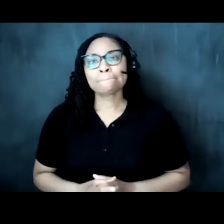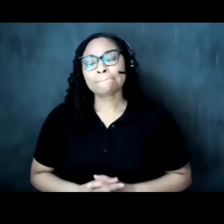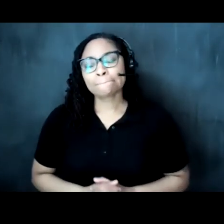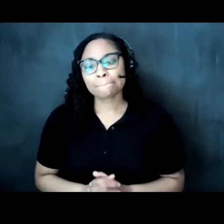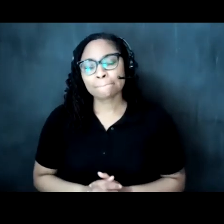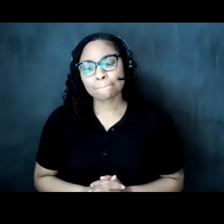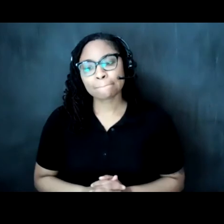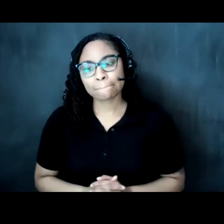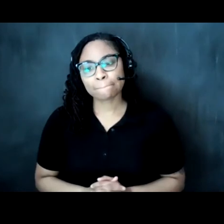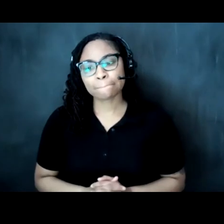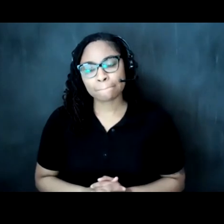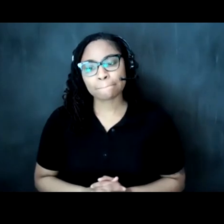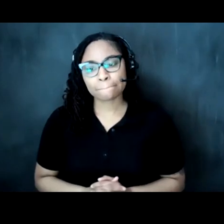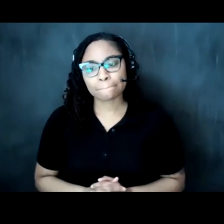people like me and you